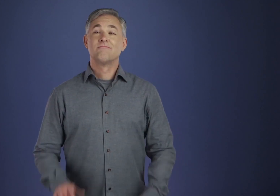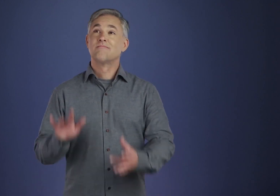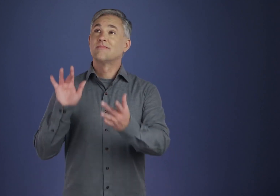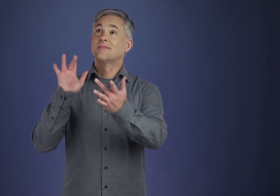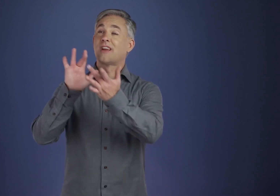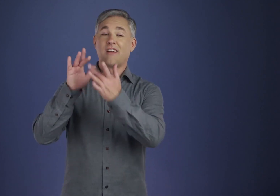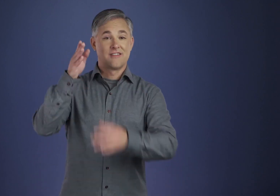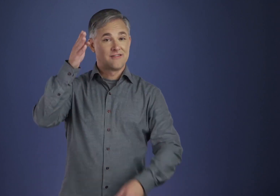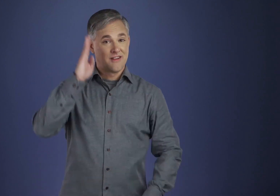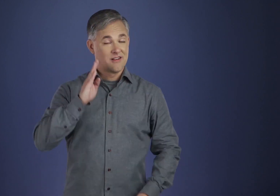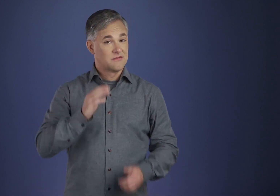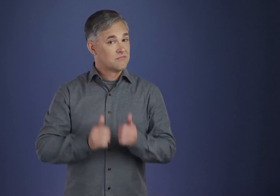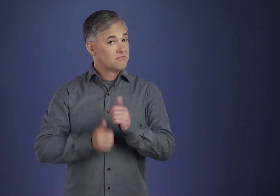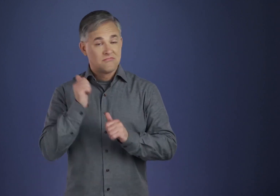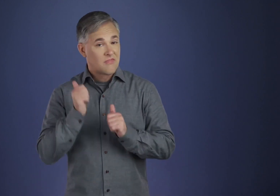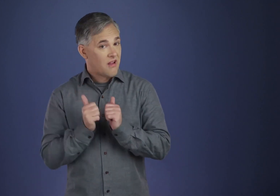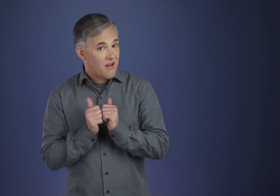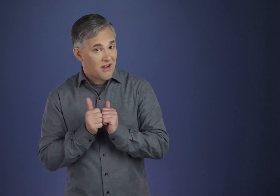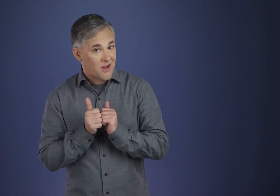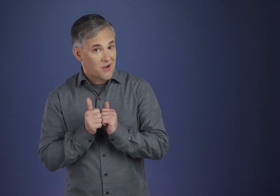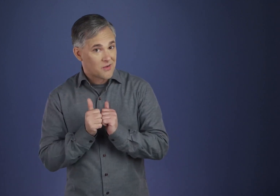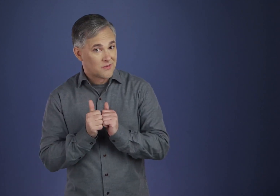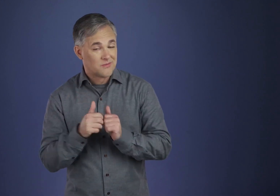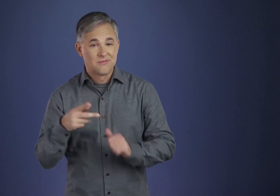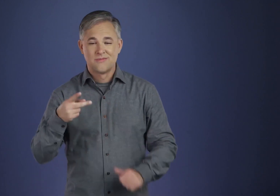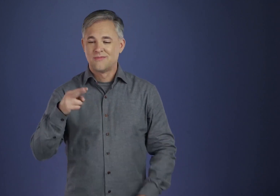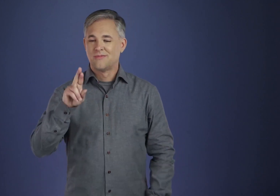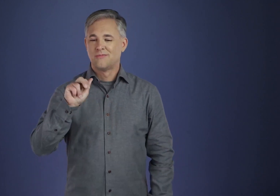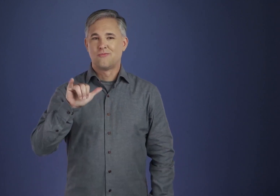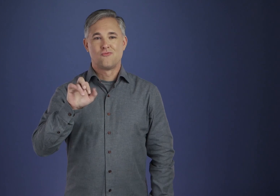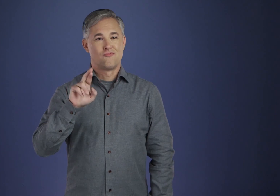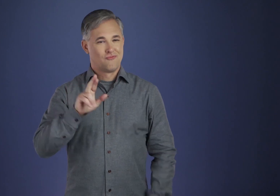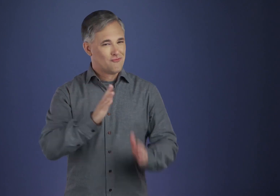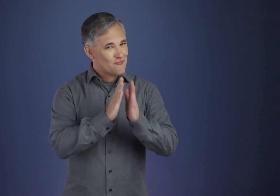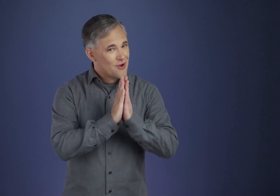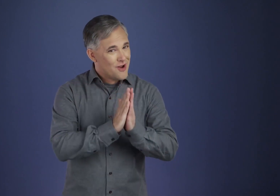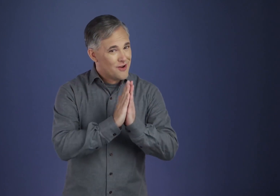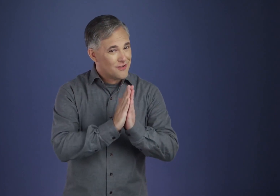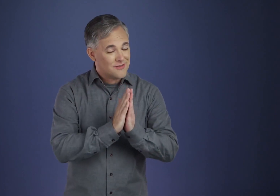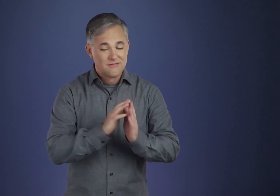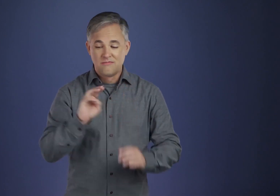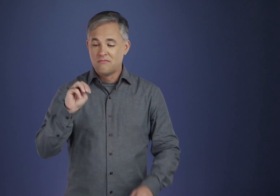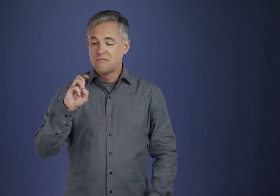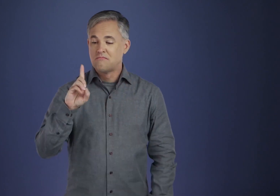Prayer and meditation are our principal means of conscious contact with God.